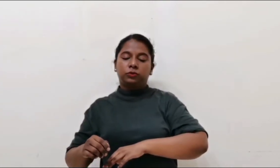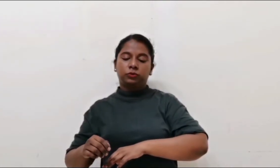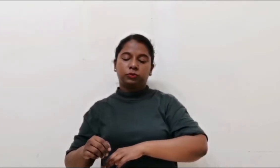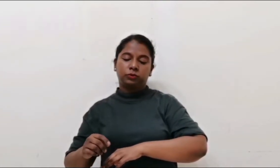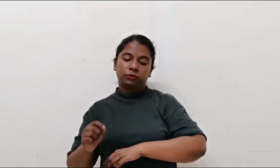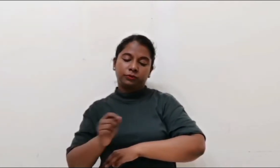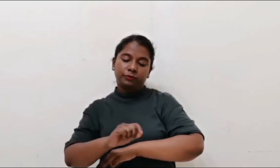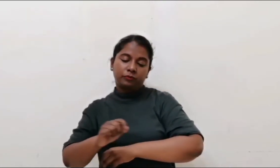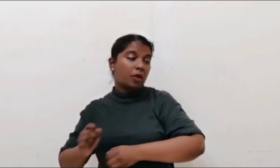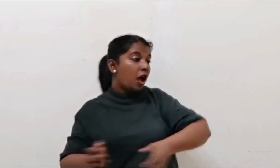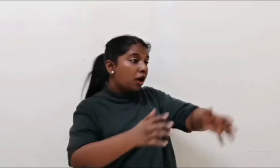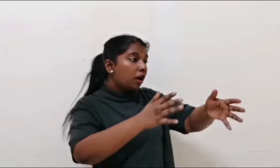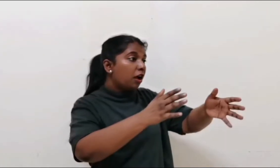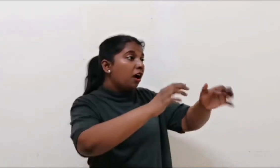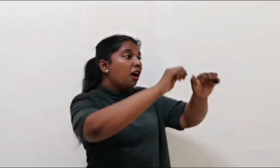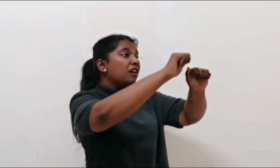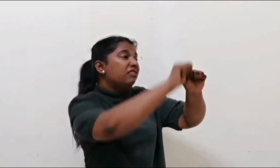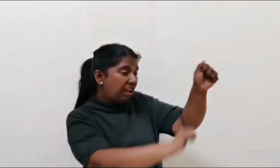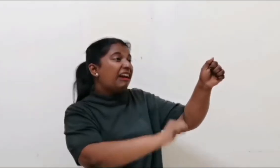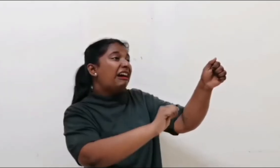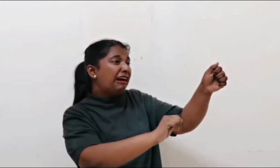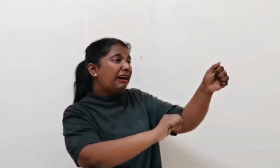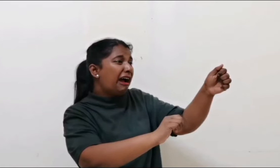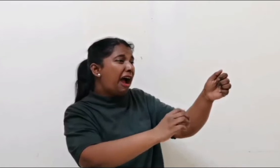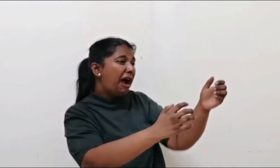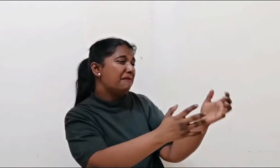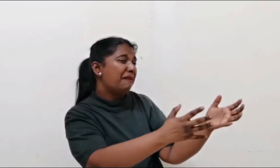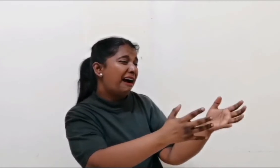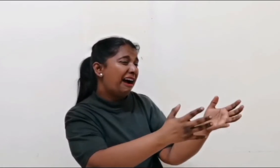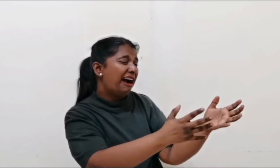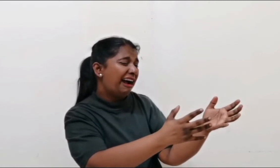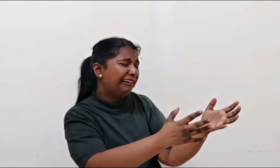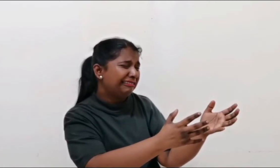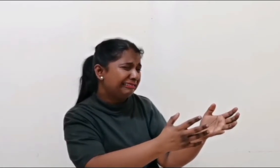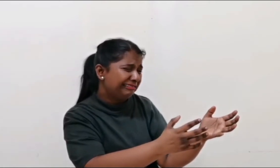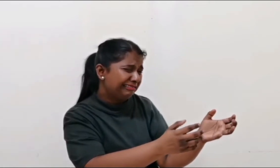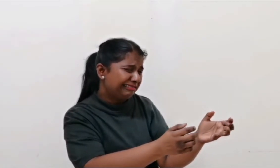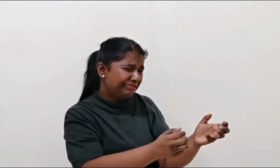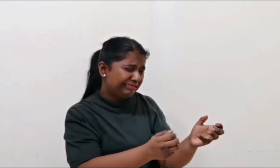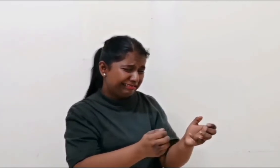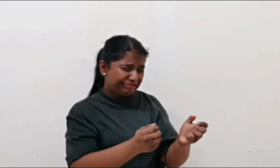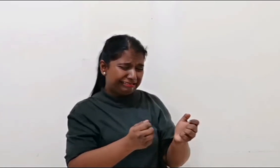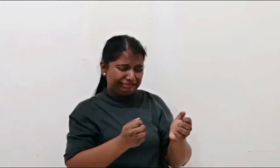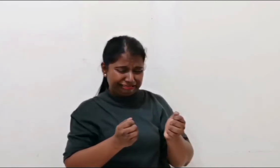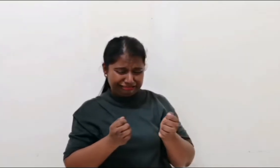My work is snatched and tore to pieces